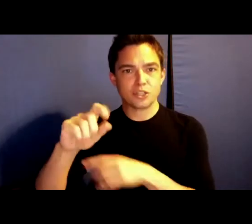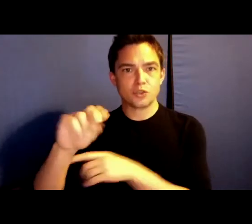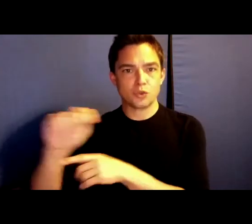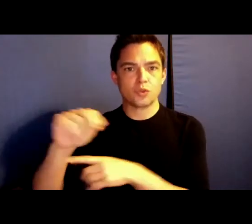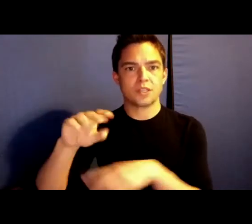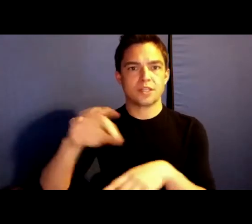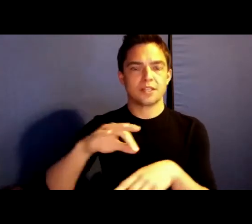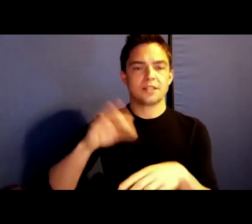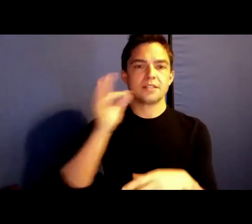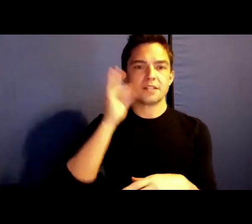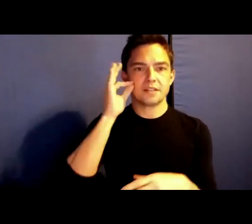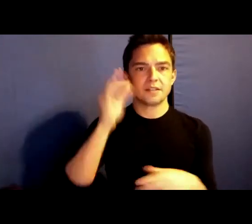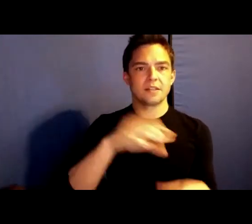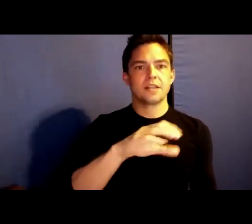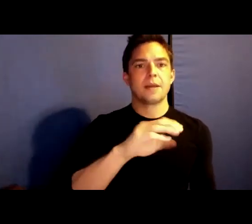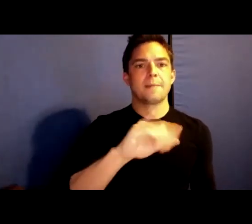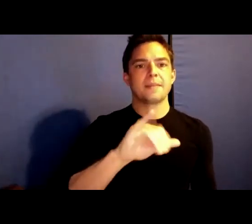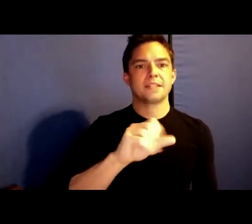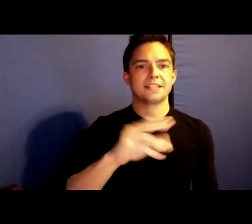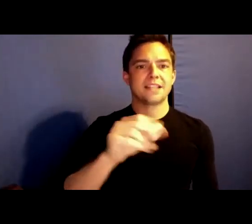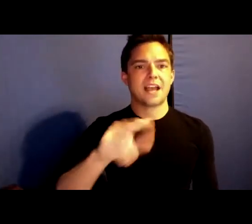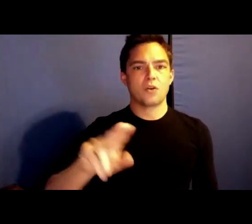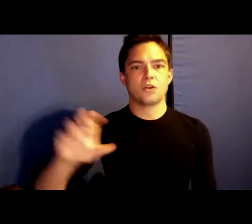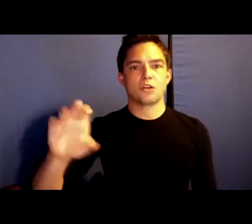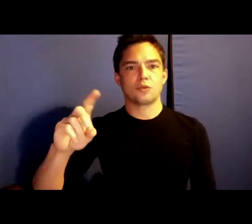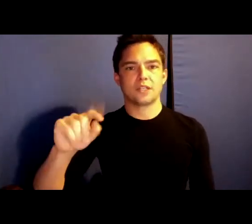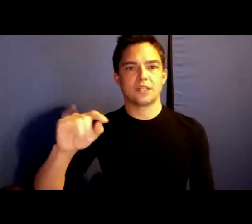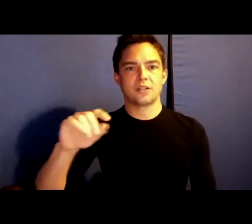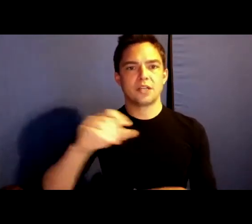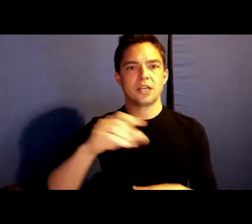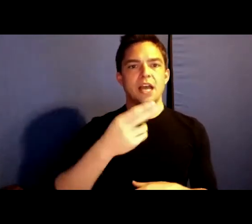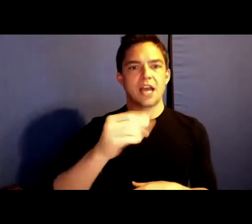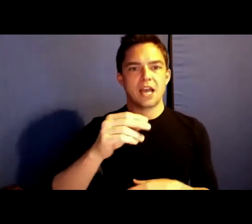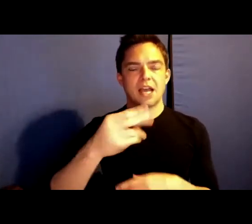of the Credit River, and the nations of the Haudenosaunee Confederacy.